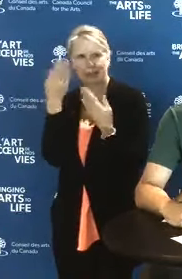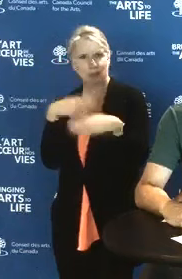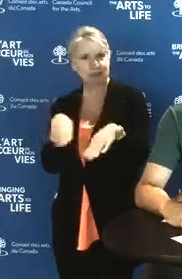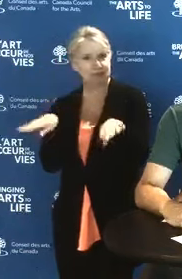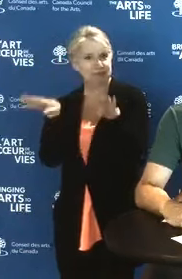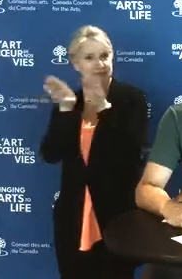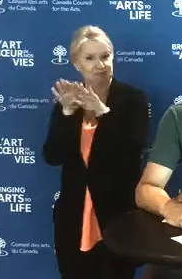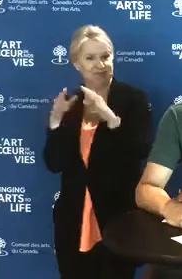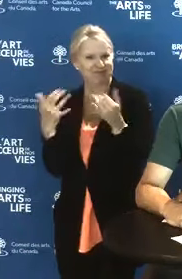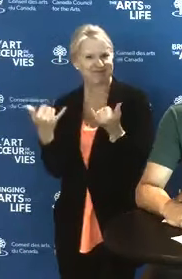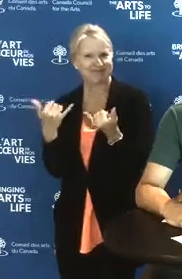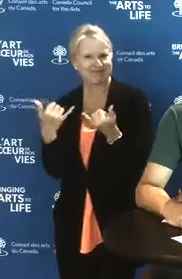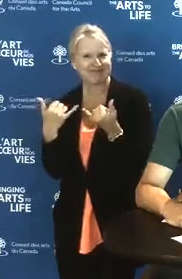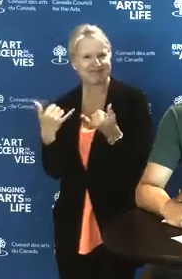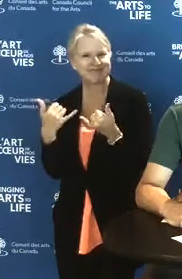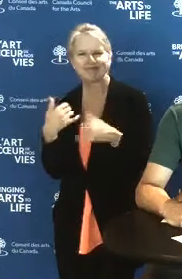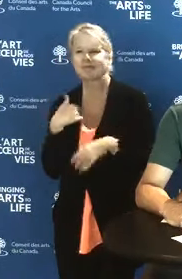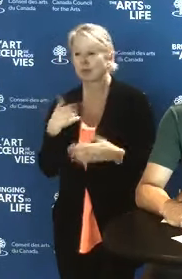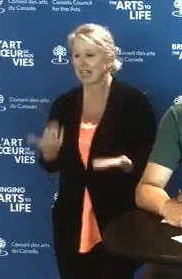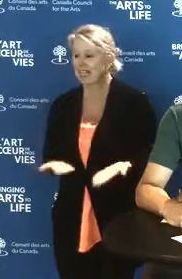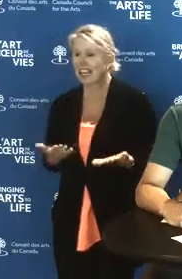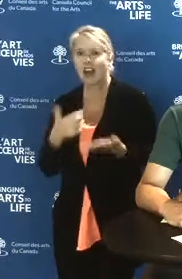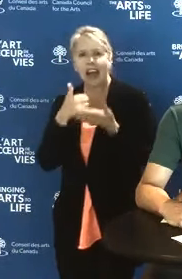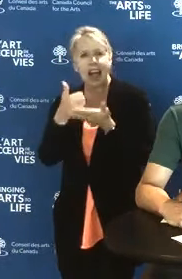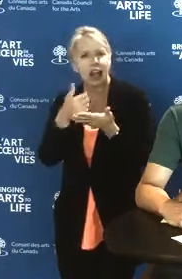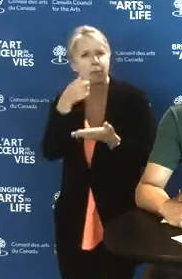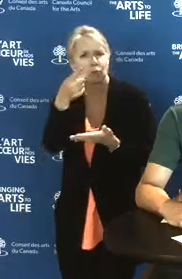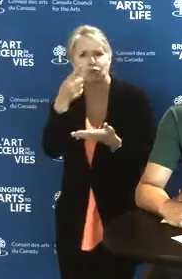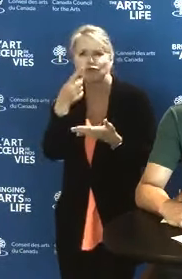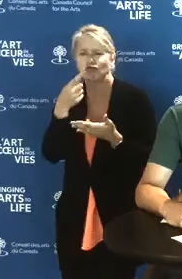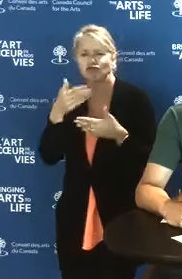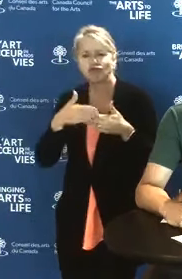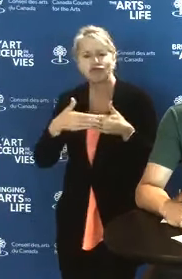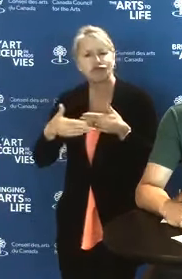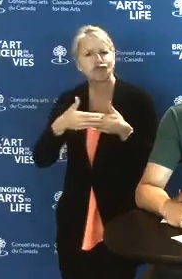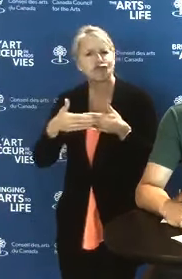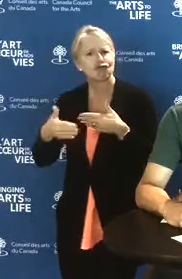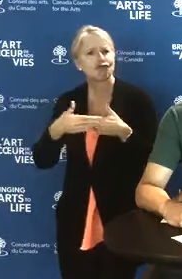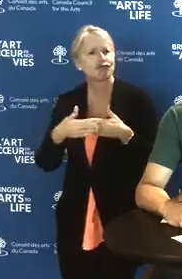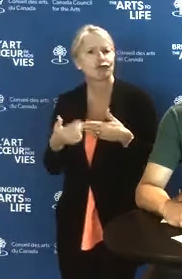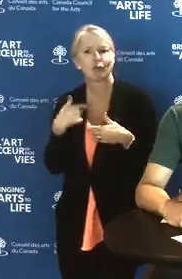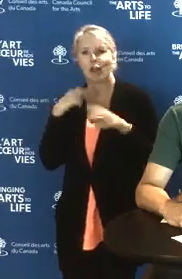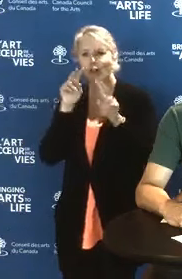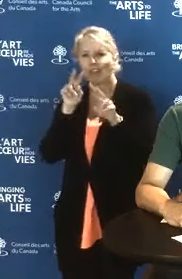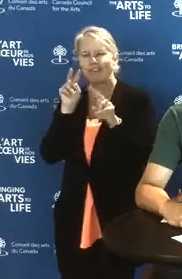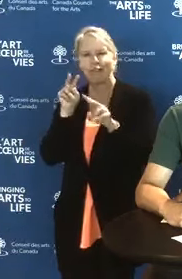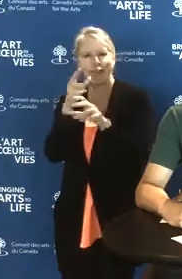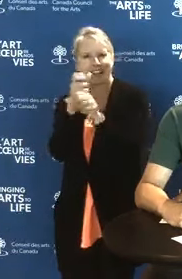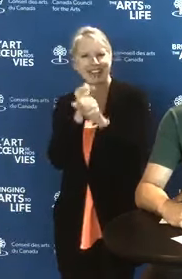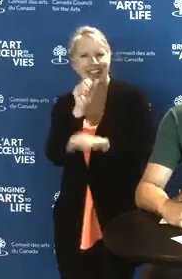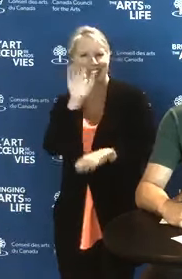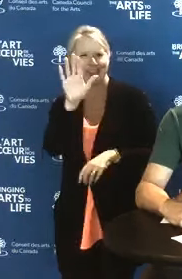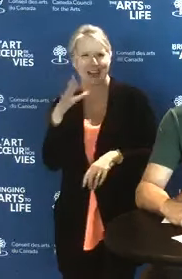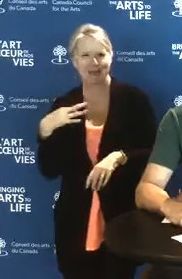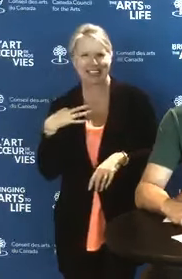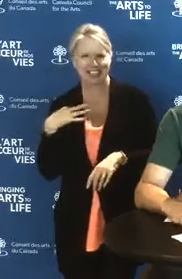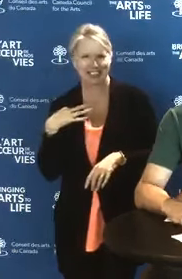We're here to help you in the upcoming weeks. We look forward to receiving your applications and we thank you very much for attending.